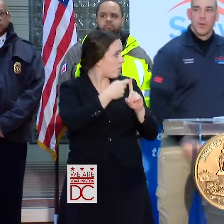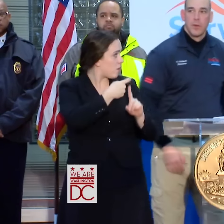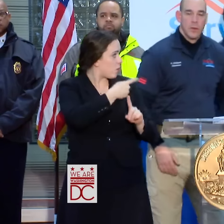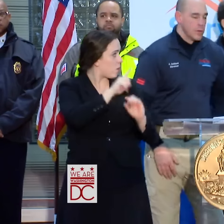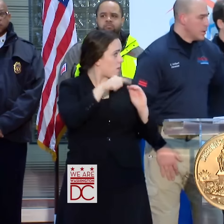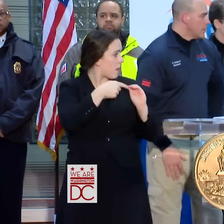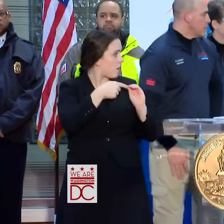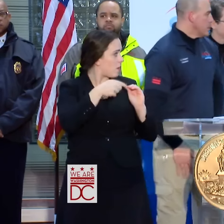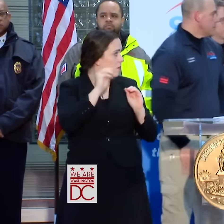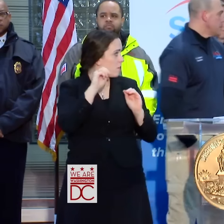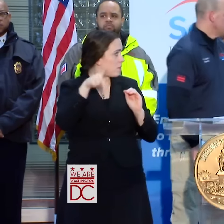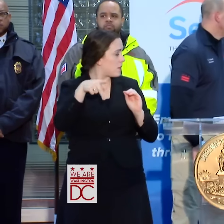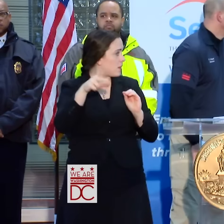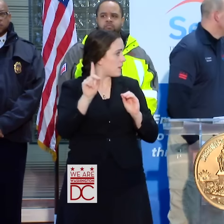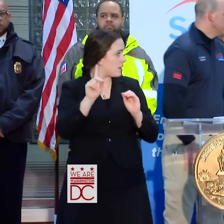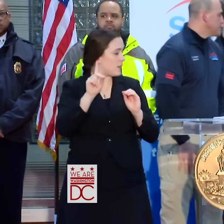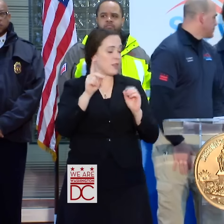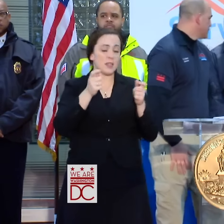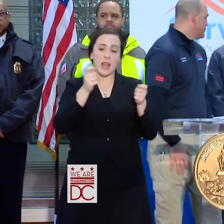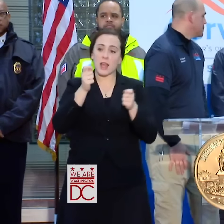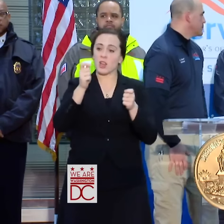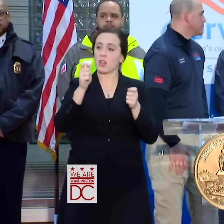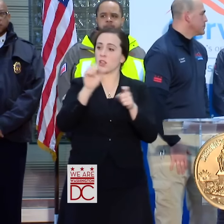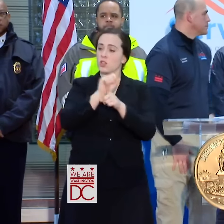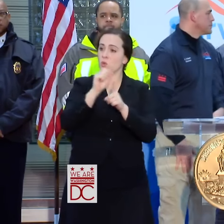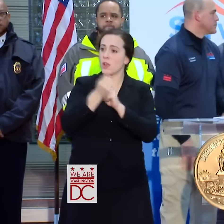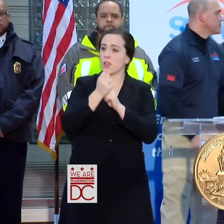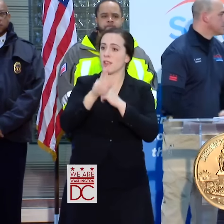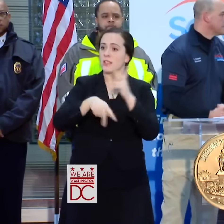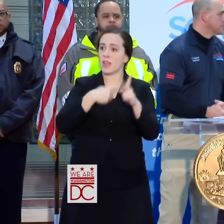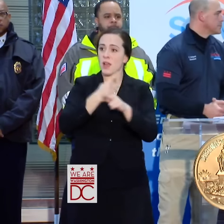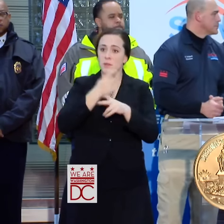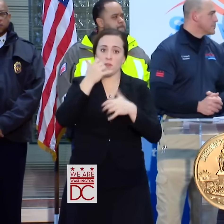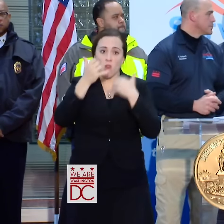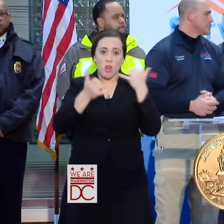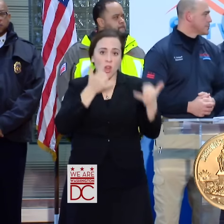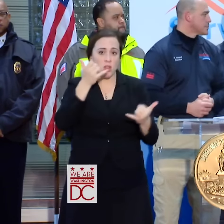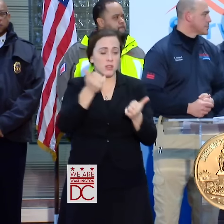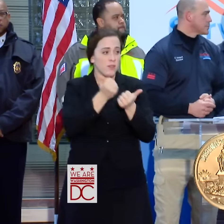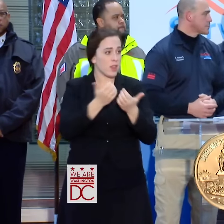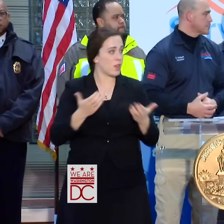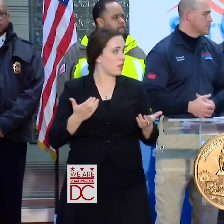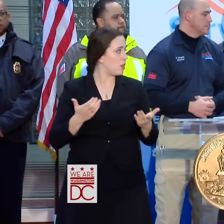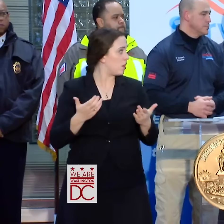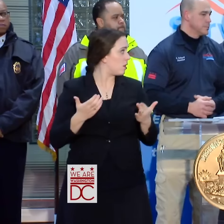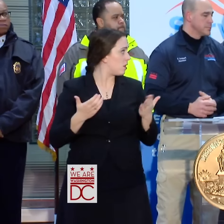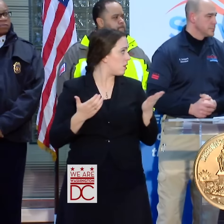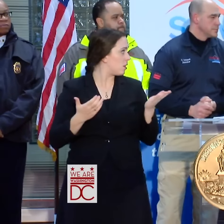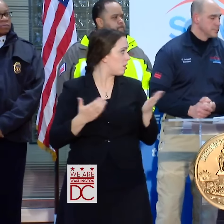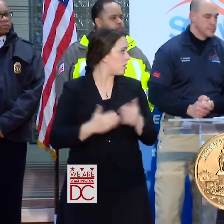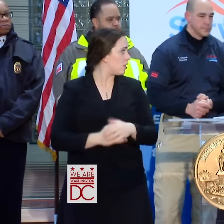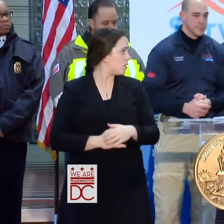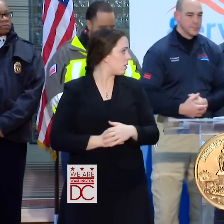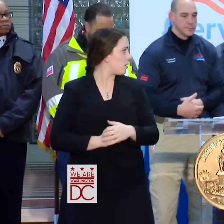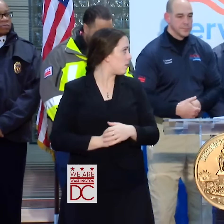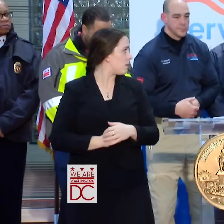AND WHATEVER TYPES OF CALLS YOU GUYS HAVE BEEN RESPONDING TO?